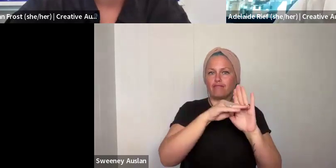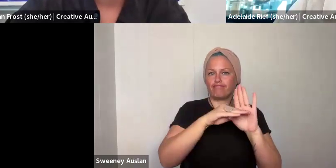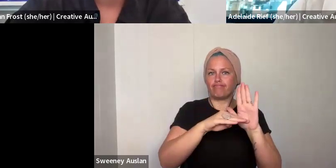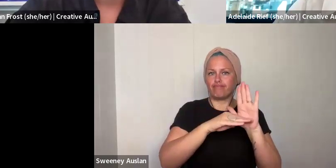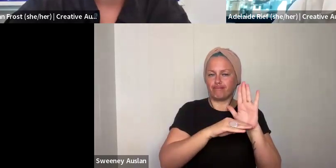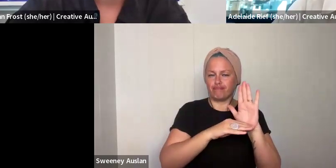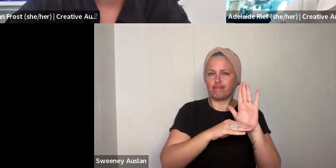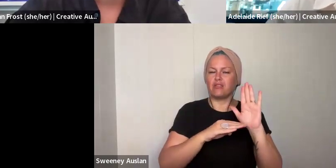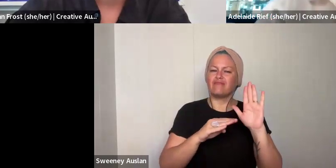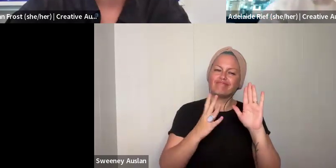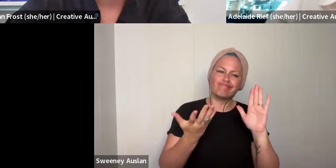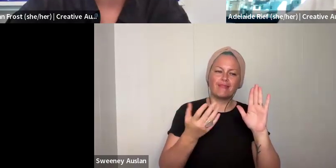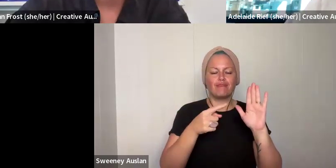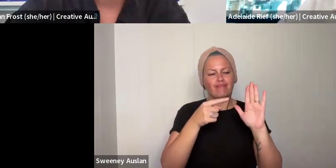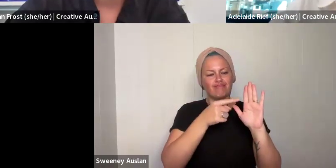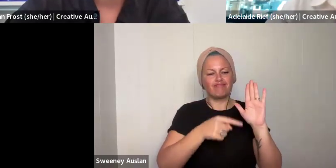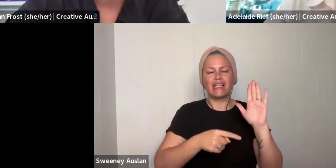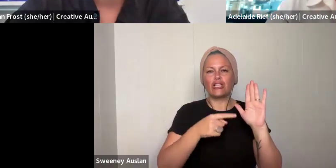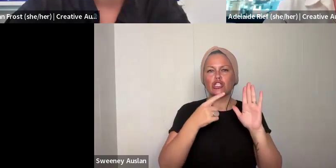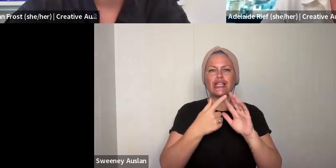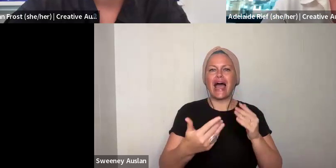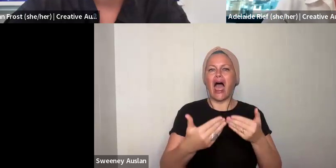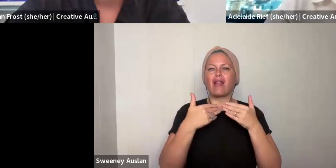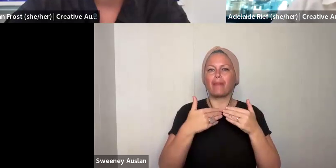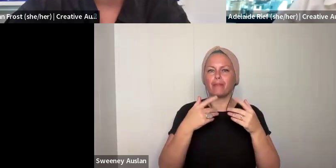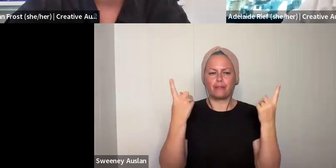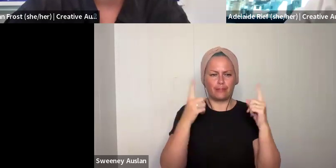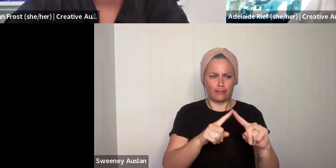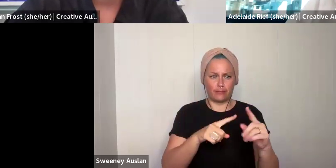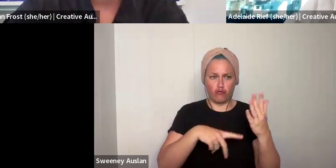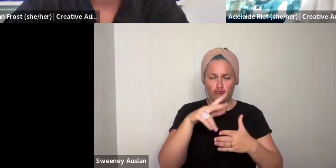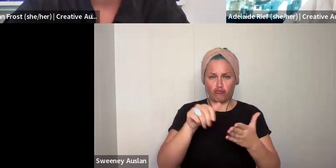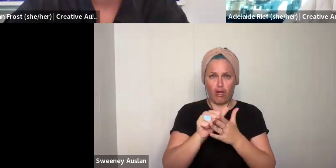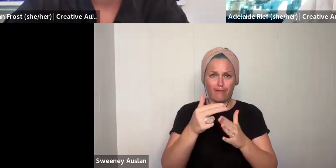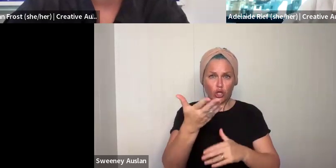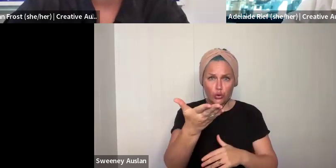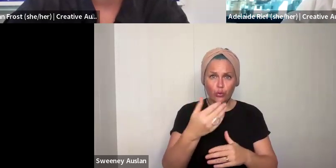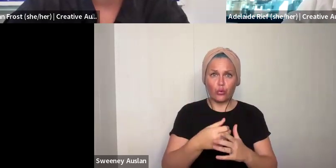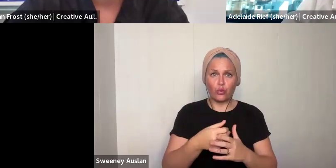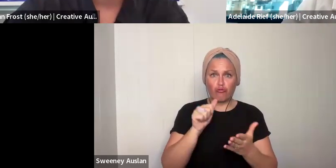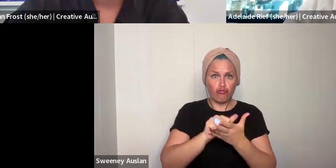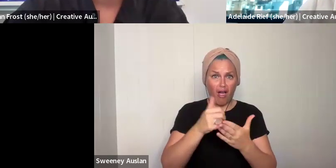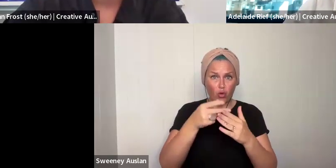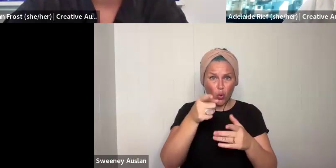criteria. These criteria are helping us to determine,